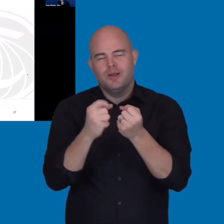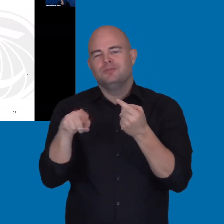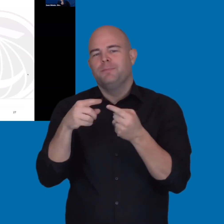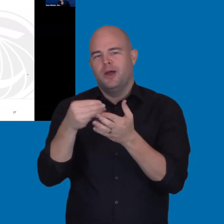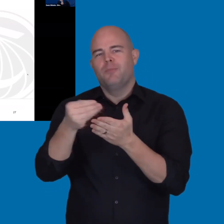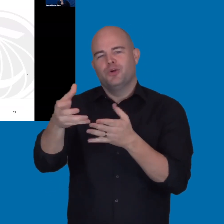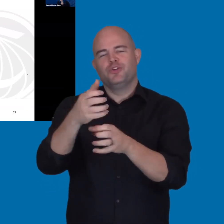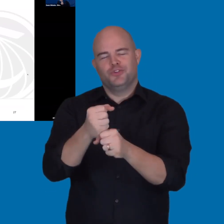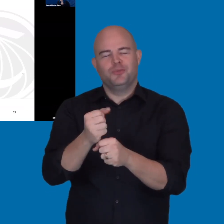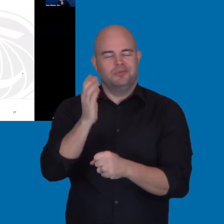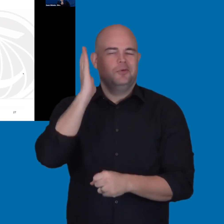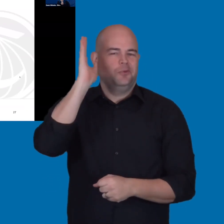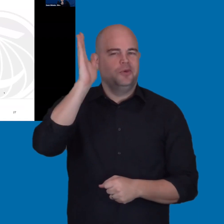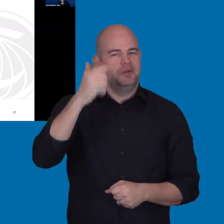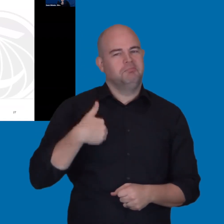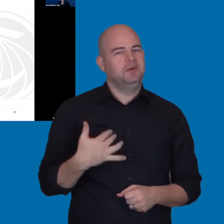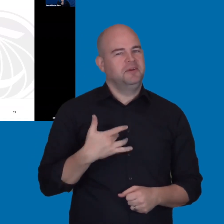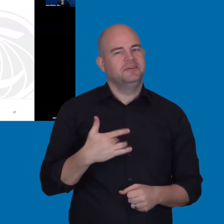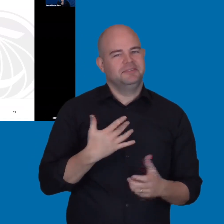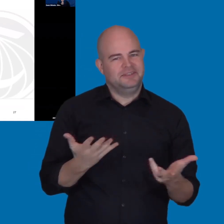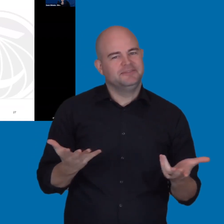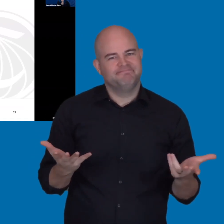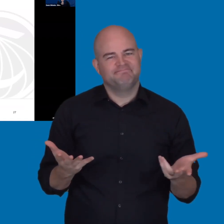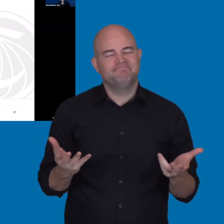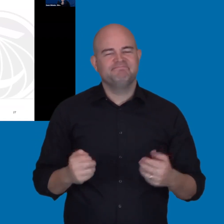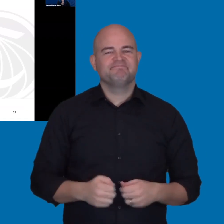And I see a lot more sessions on procurement in general.